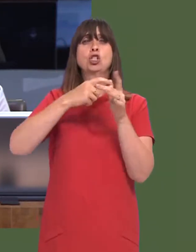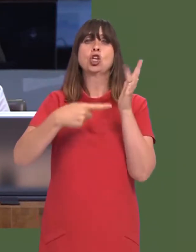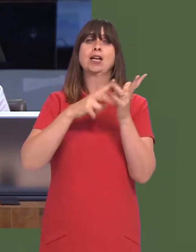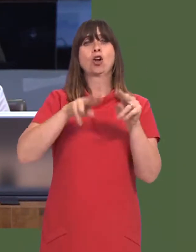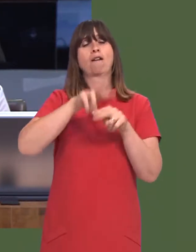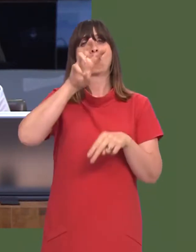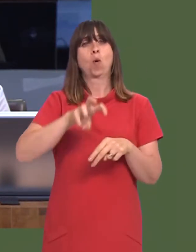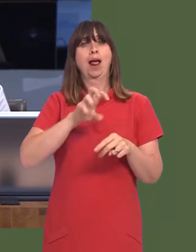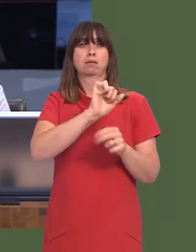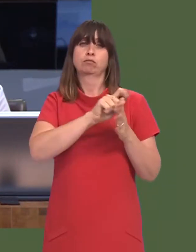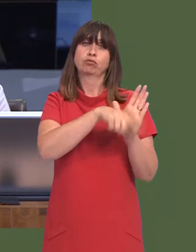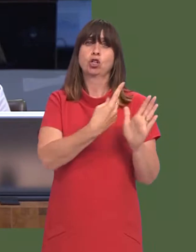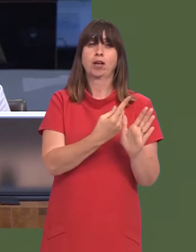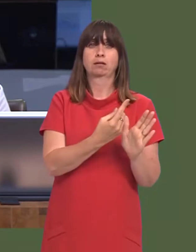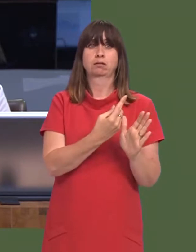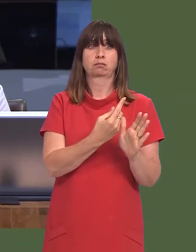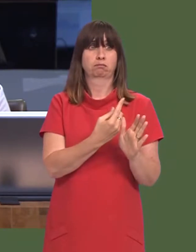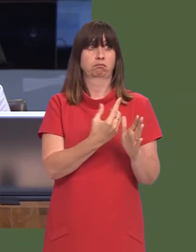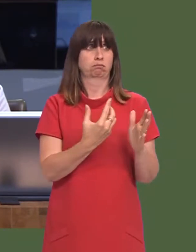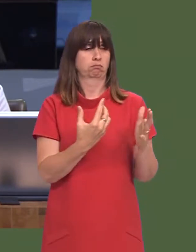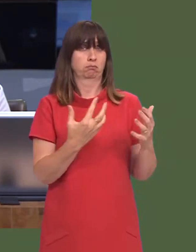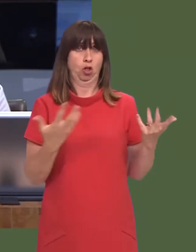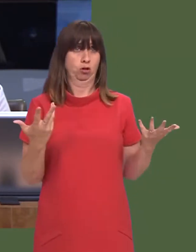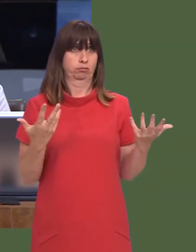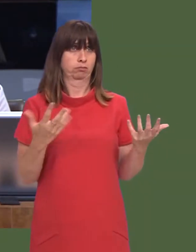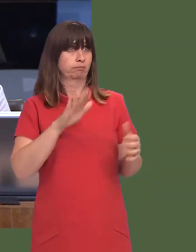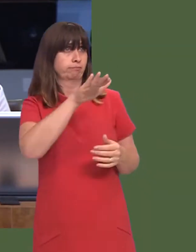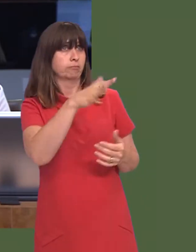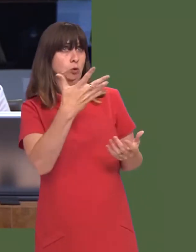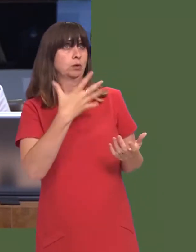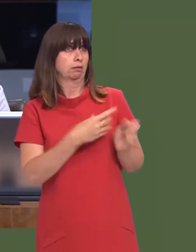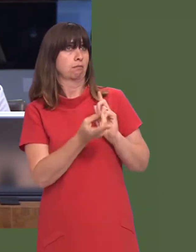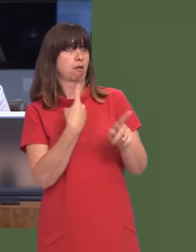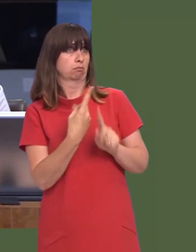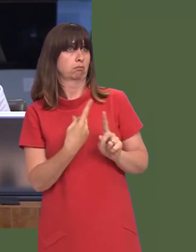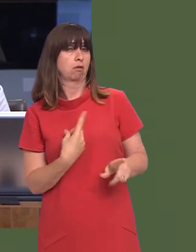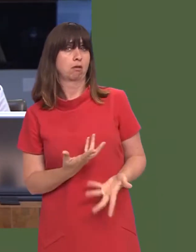Indeed, some of your own backbenchers have said that there are serious questions to answer.